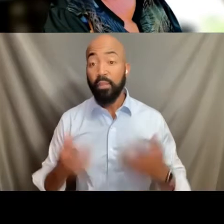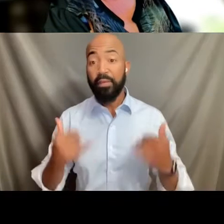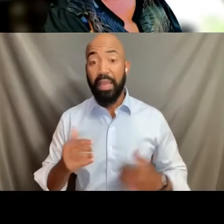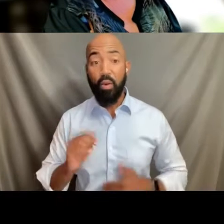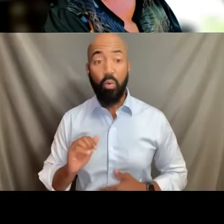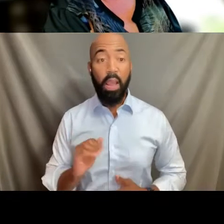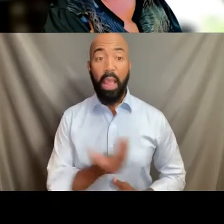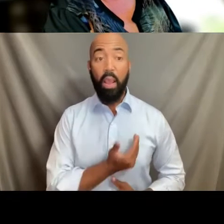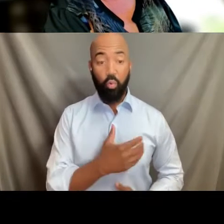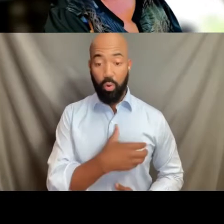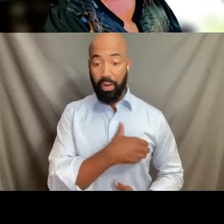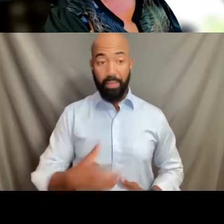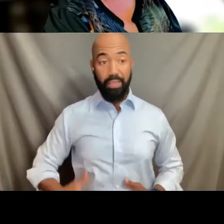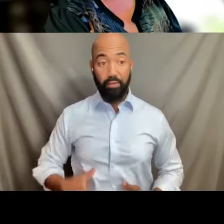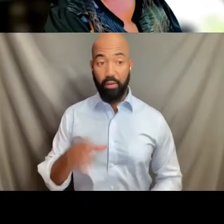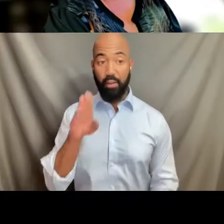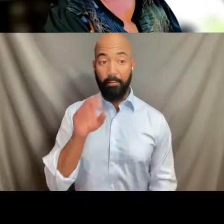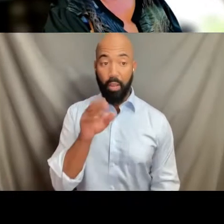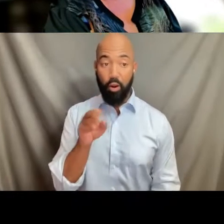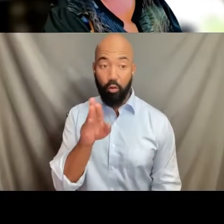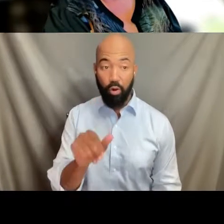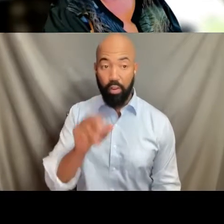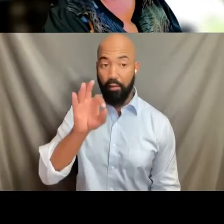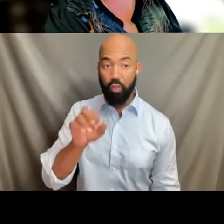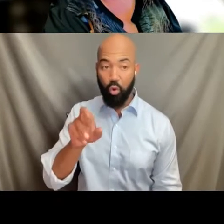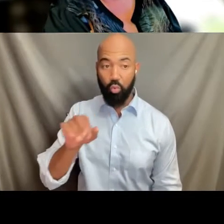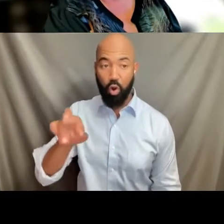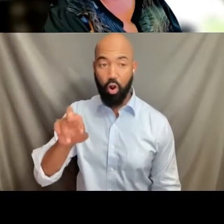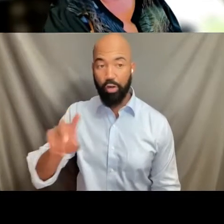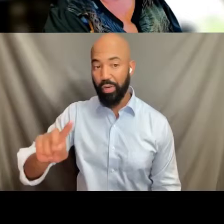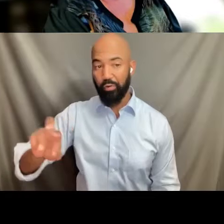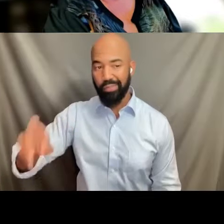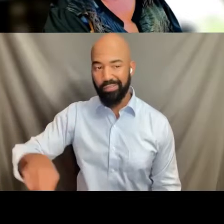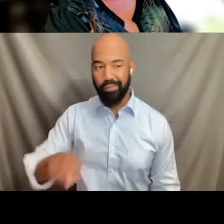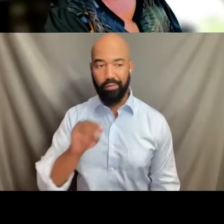are Barbara Farrar in Racine and Mika Jenkins in Wausau,